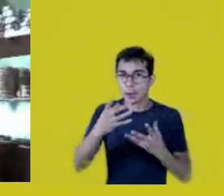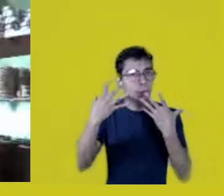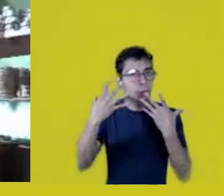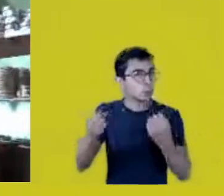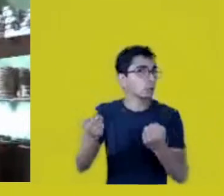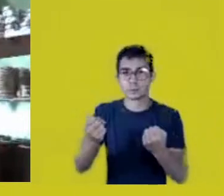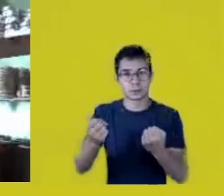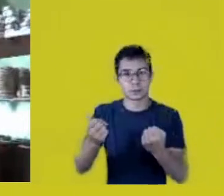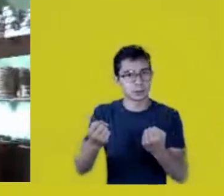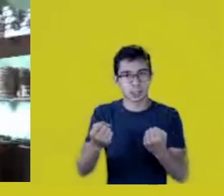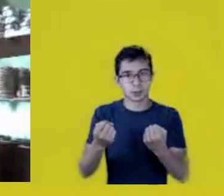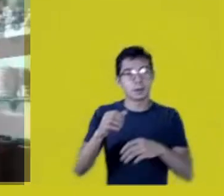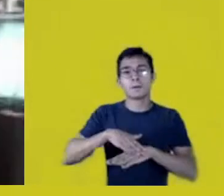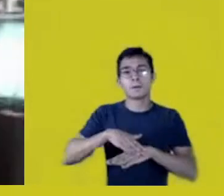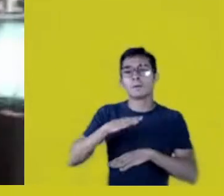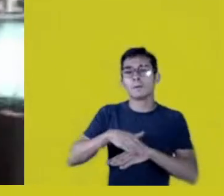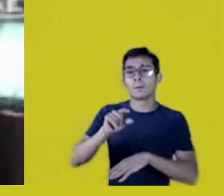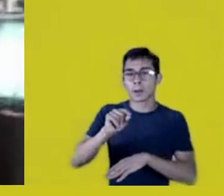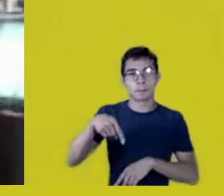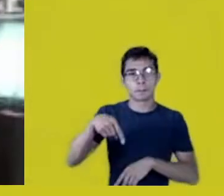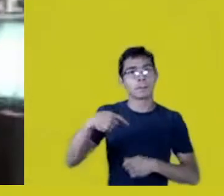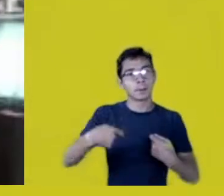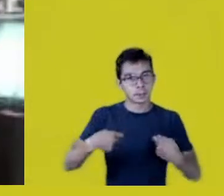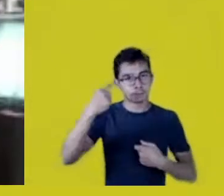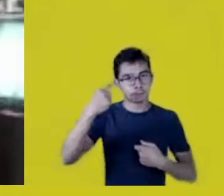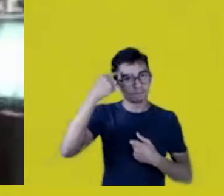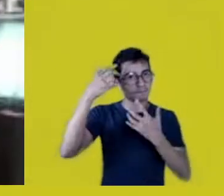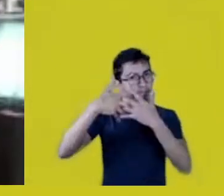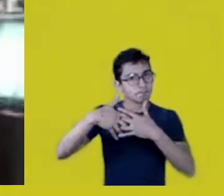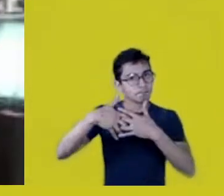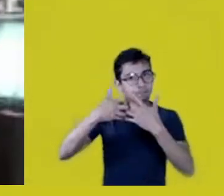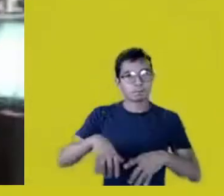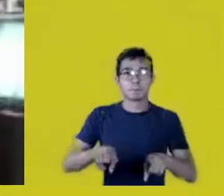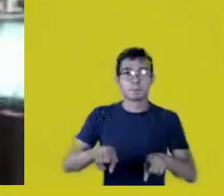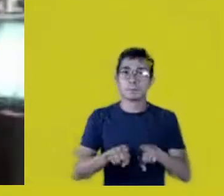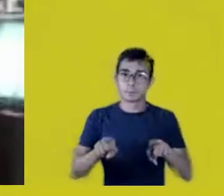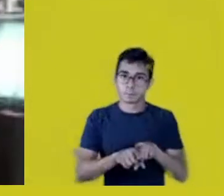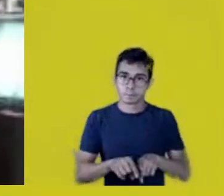Regarding what you said about Parintins, Caprichoso and Garantido,